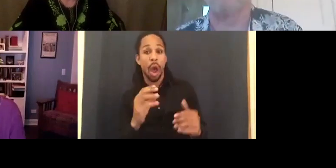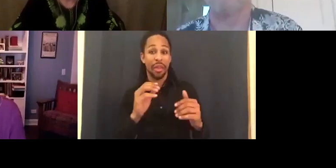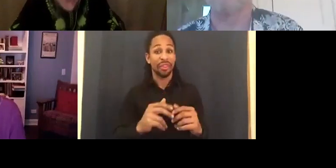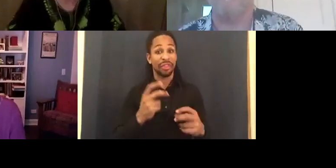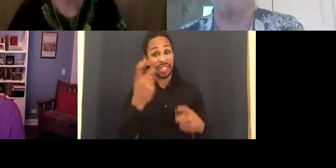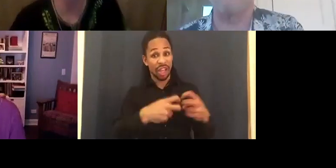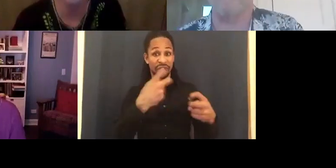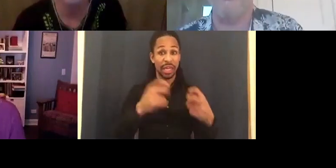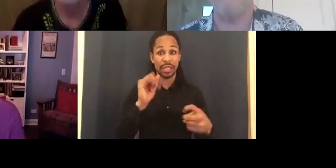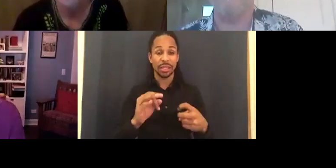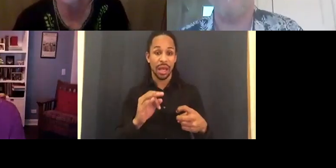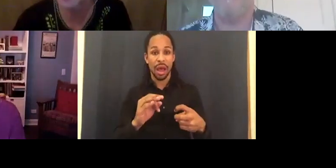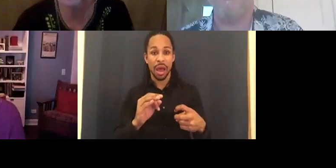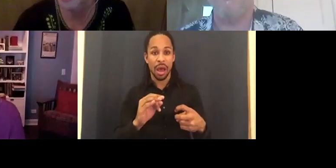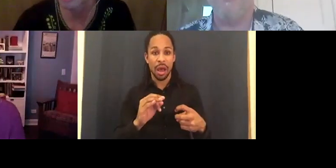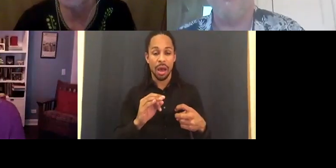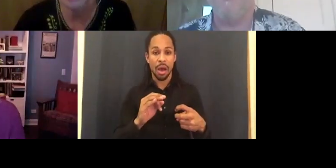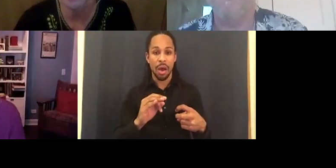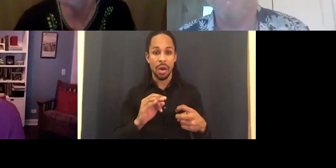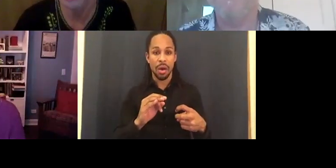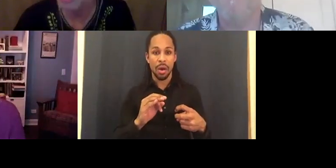see the way he opened the door? So inspirational.